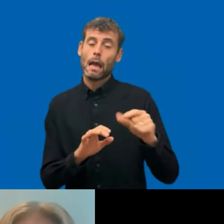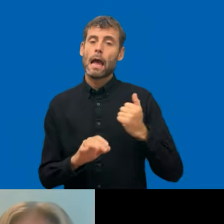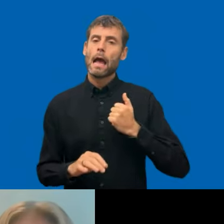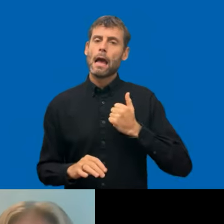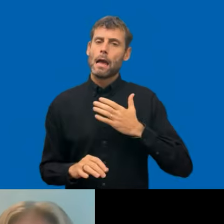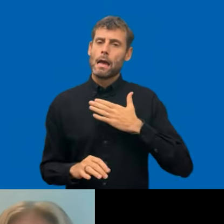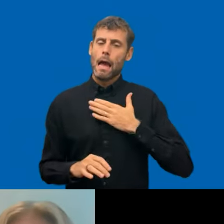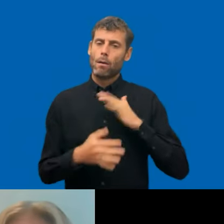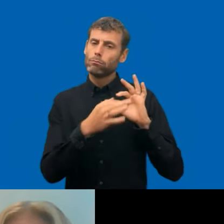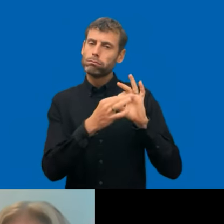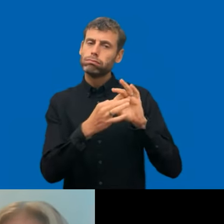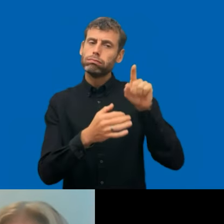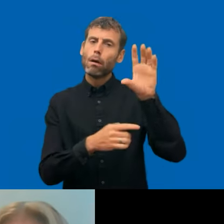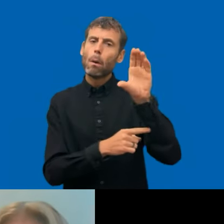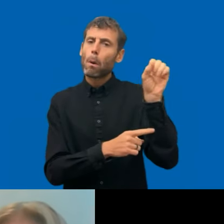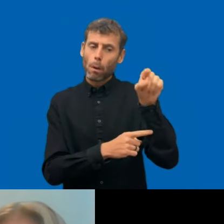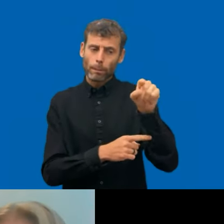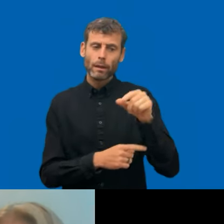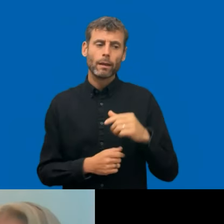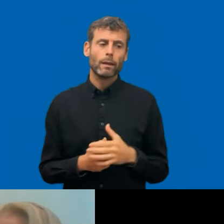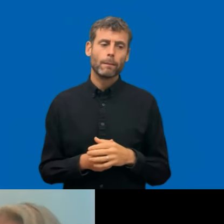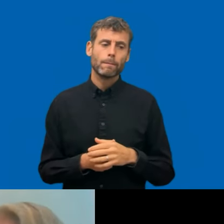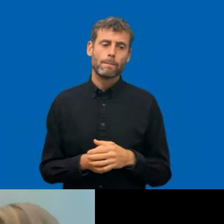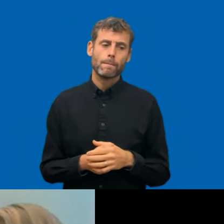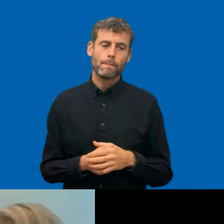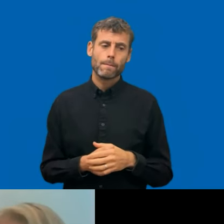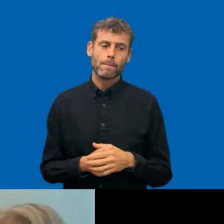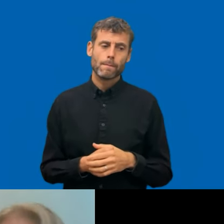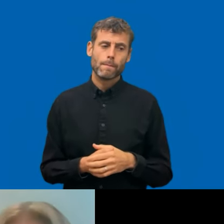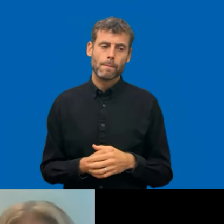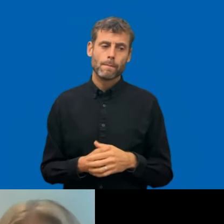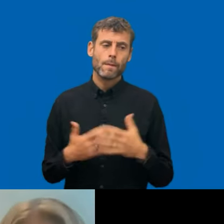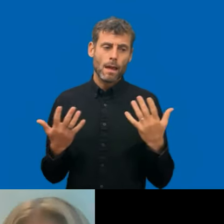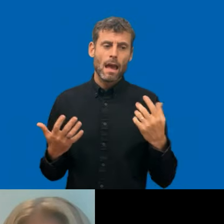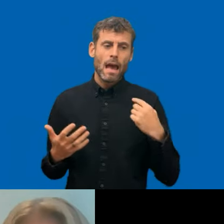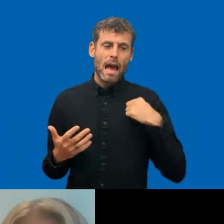where we had it in English. So we just have to find it. And the European Commission.